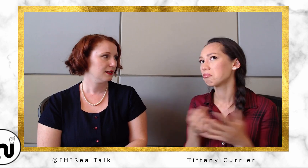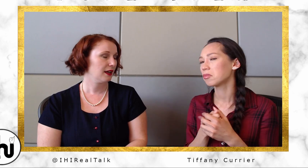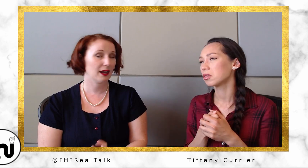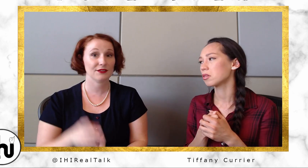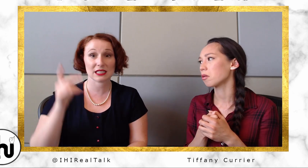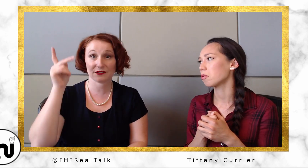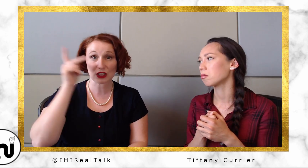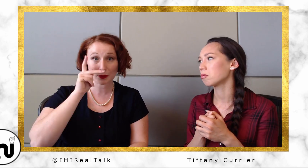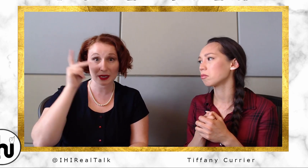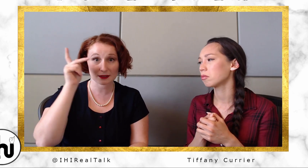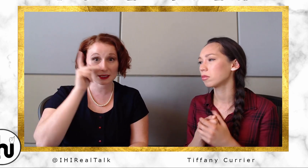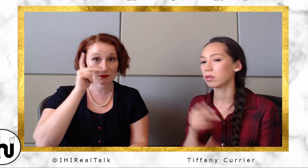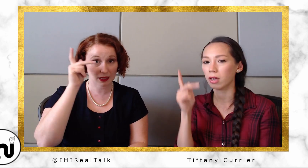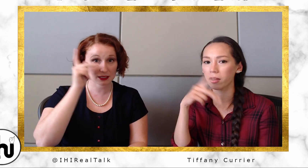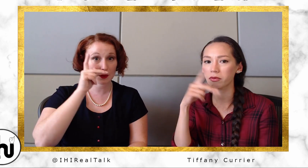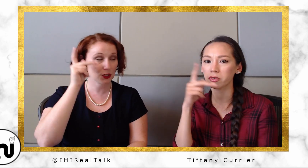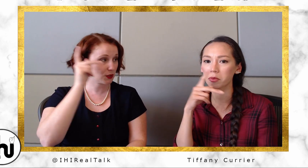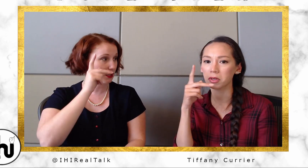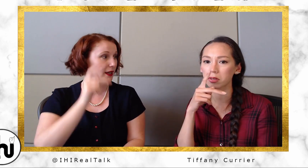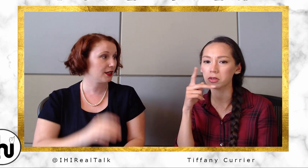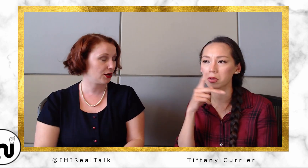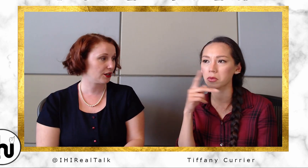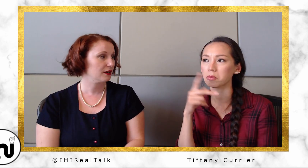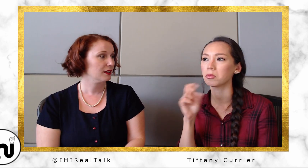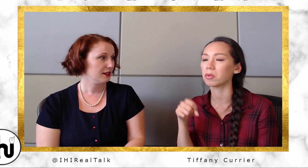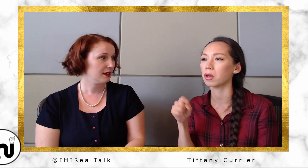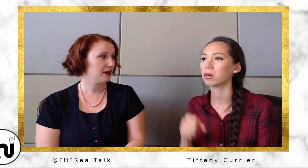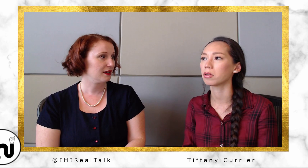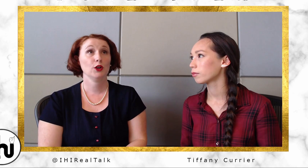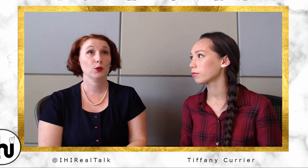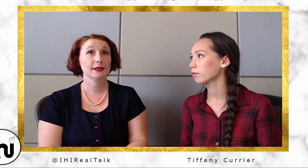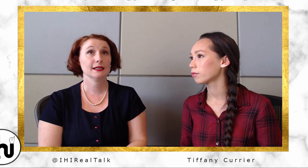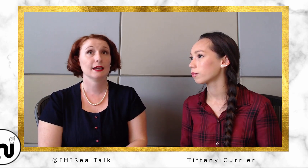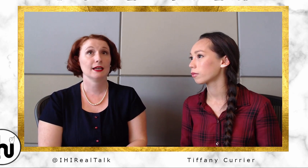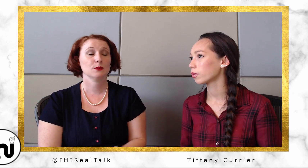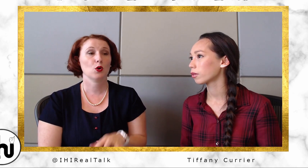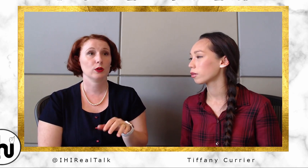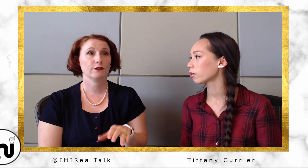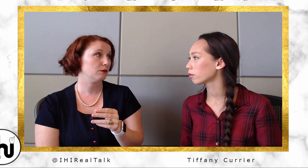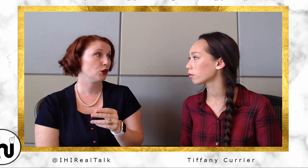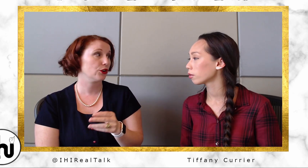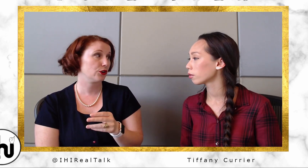Desirée: And I've seen, "Philippines." That's been used a lot here. Tiffany: Yeah. Desirée: Recently I spoke with a friend,